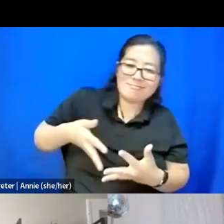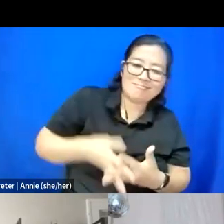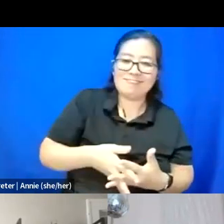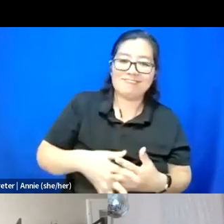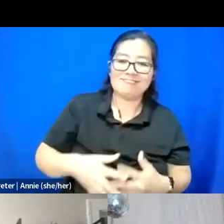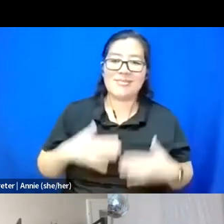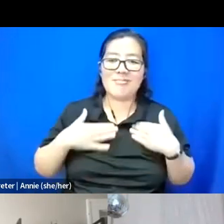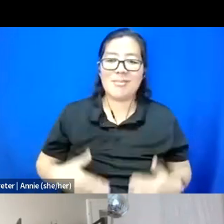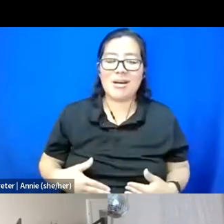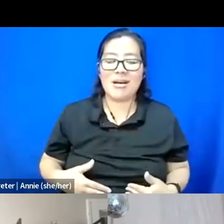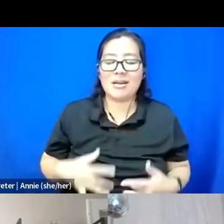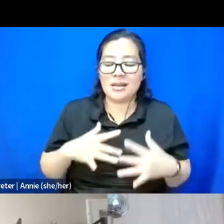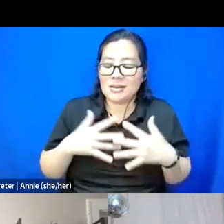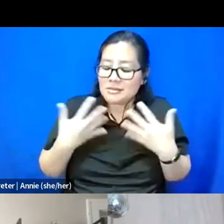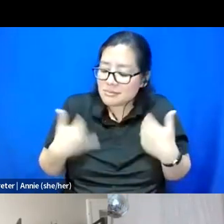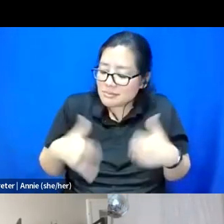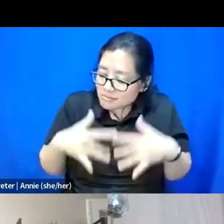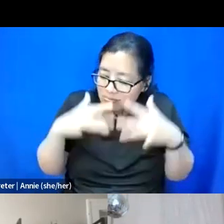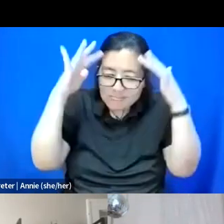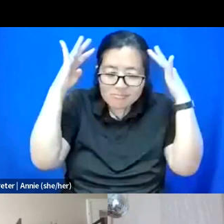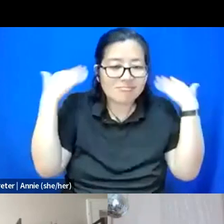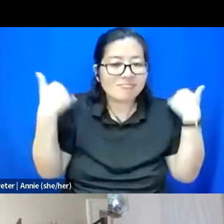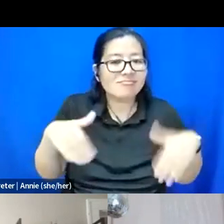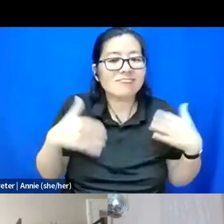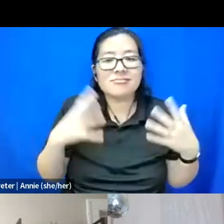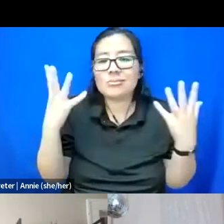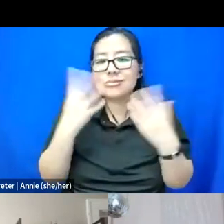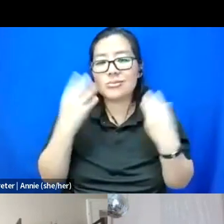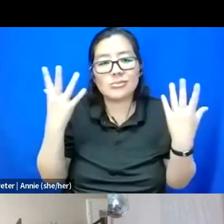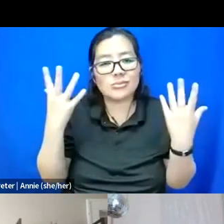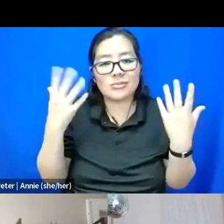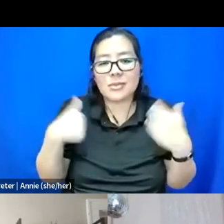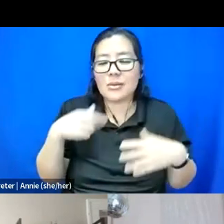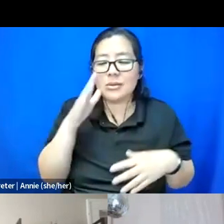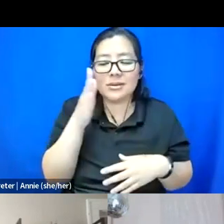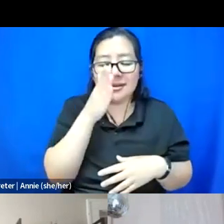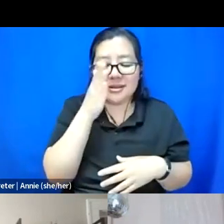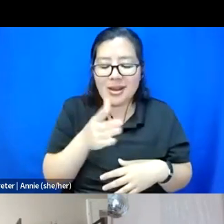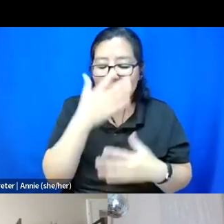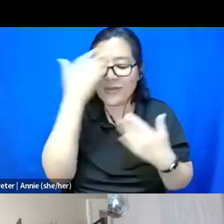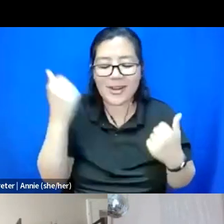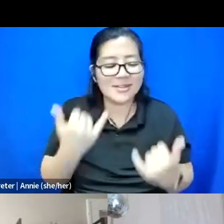so overwhelming and so beautiful. I will never forget this day, and thank you for sharing with me.